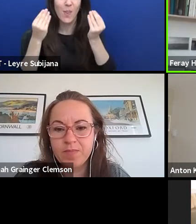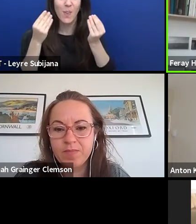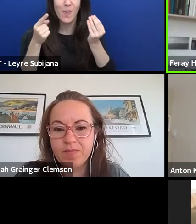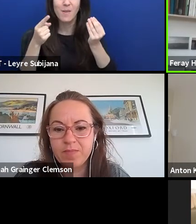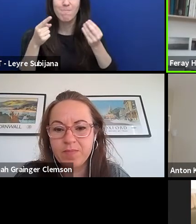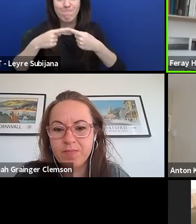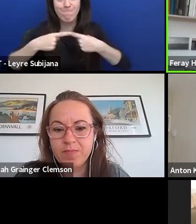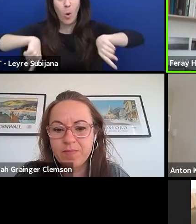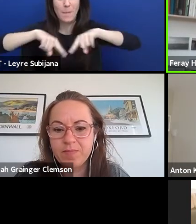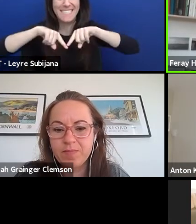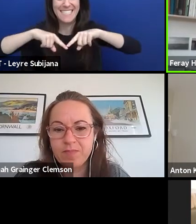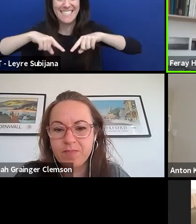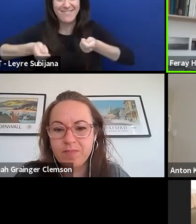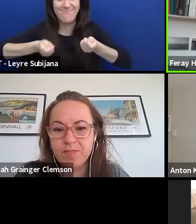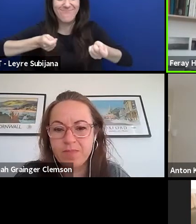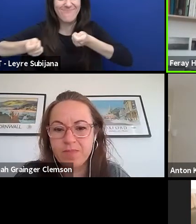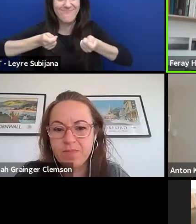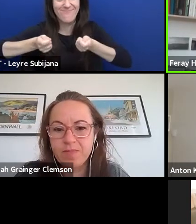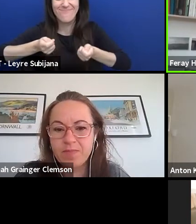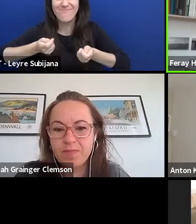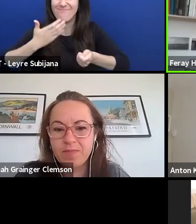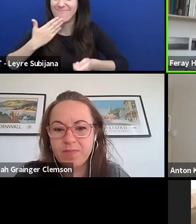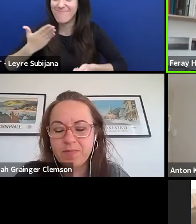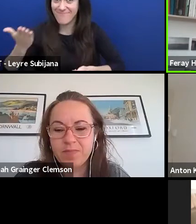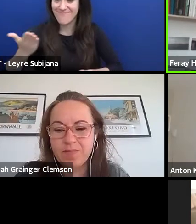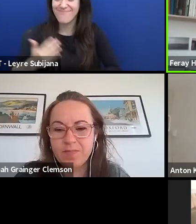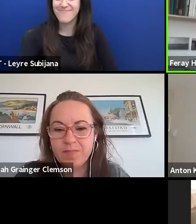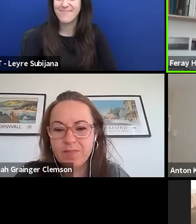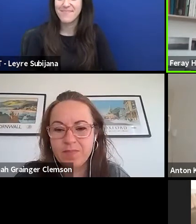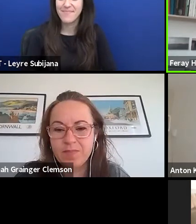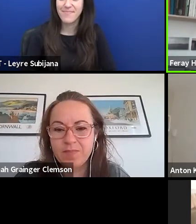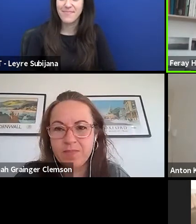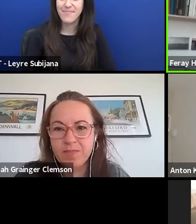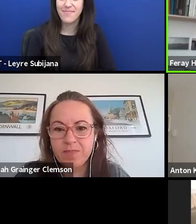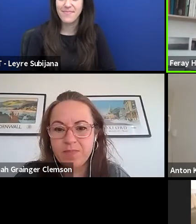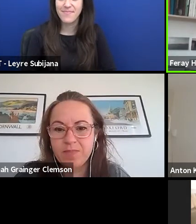So Cristina, with your expertize in audience,